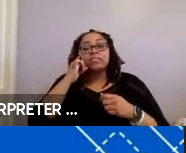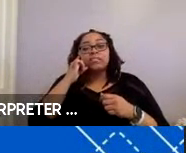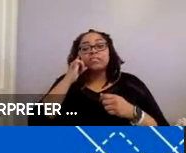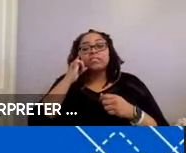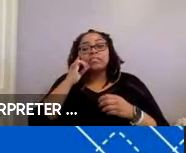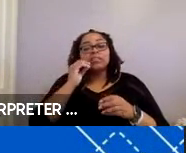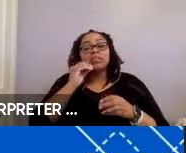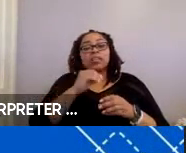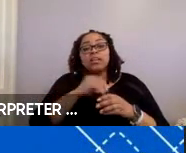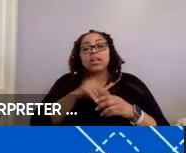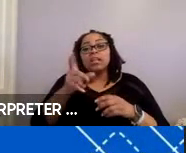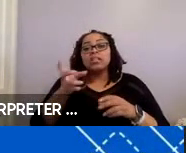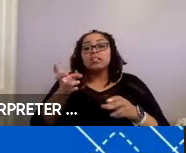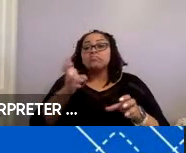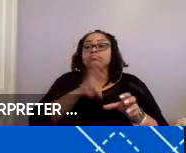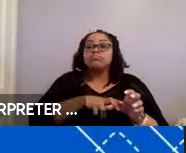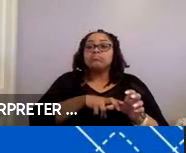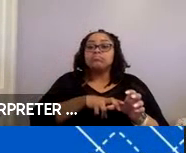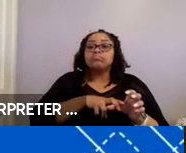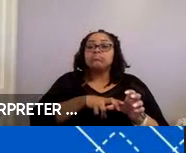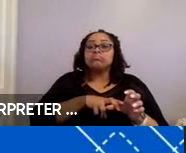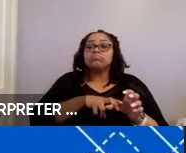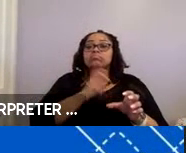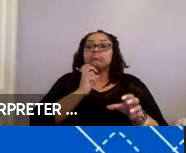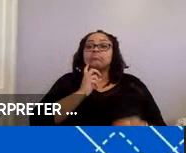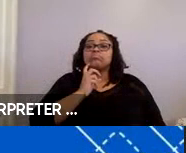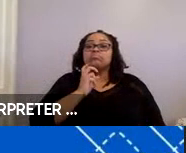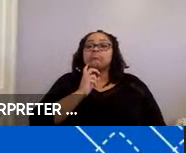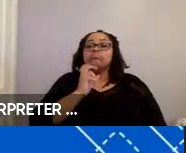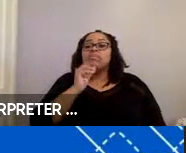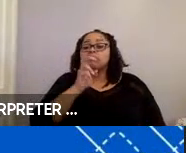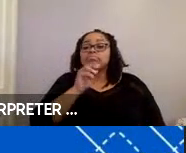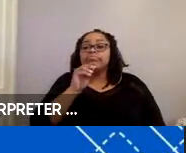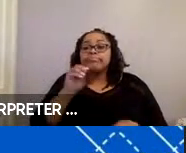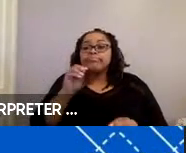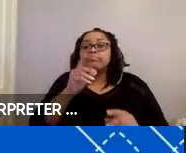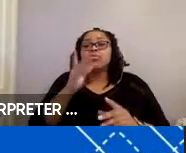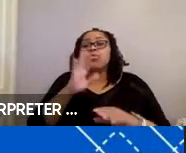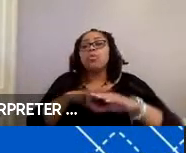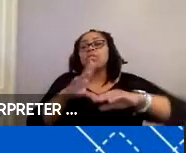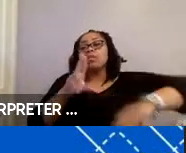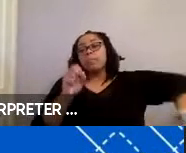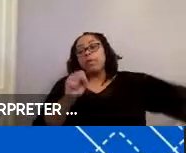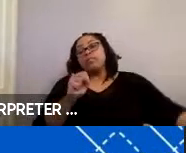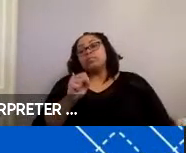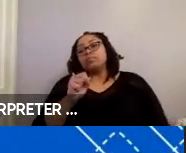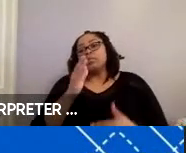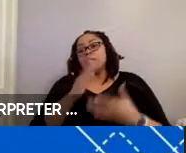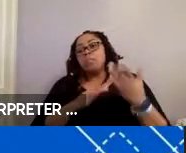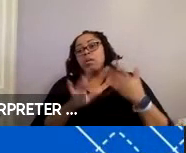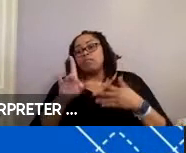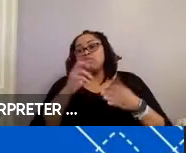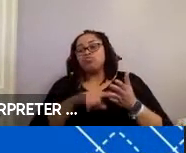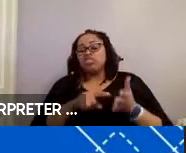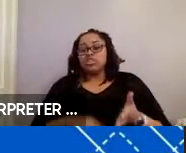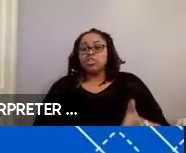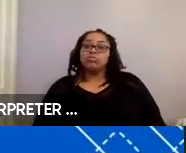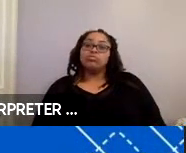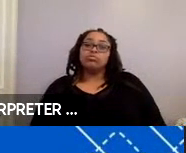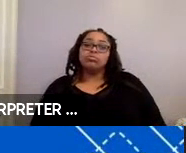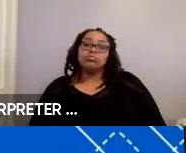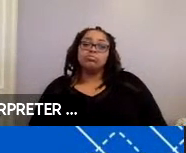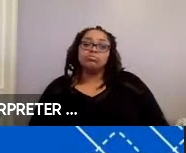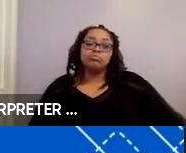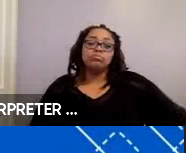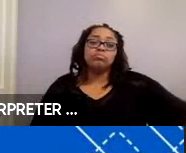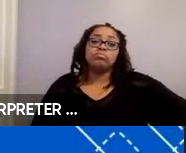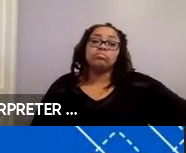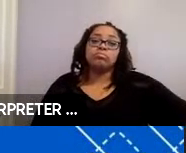wording and maneuvering in the bus portion of your research. Did you address anything